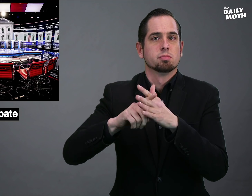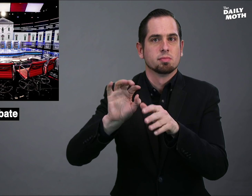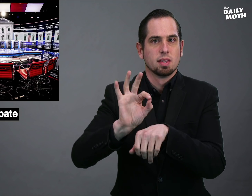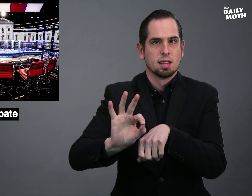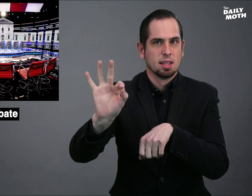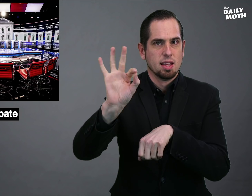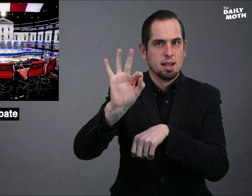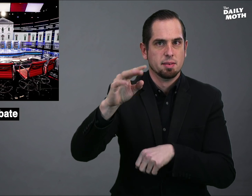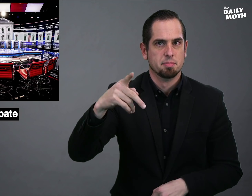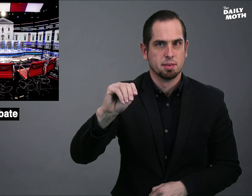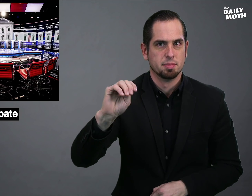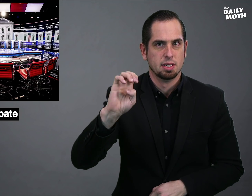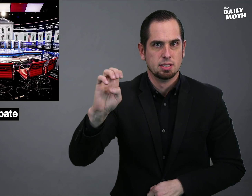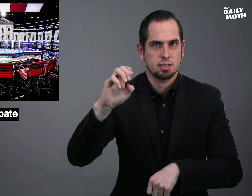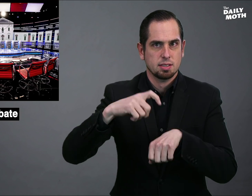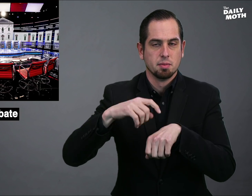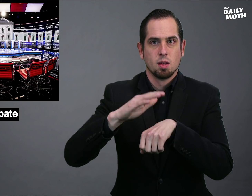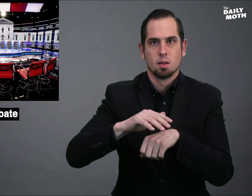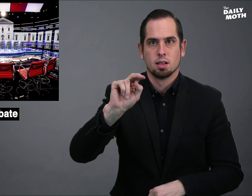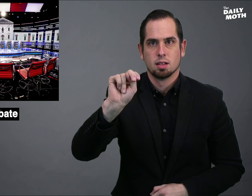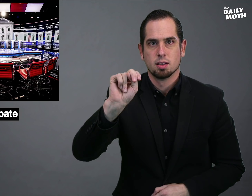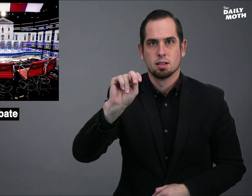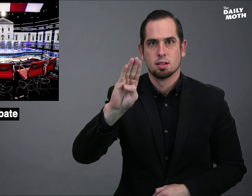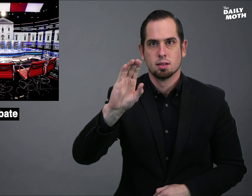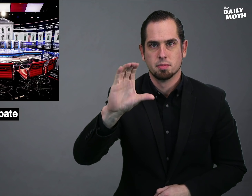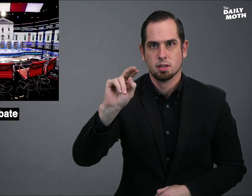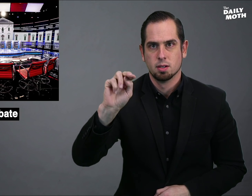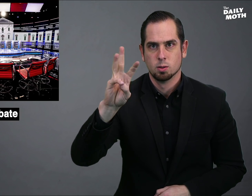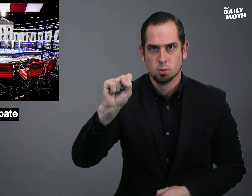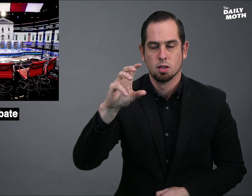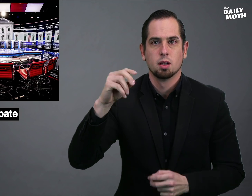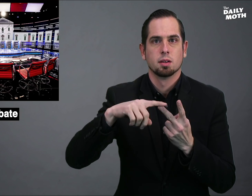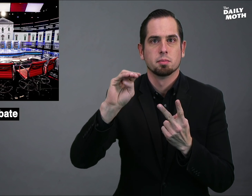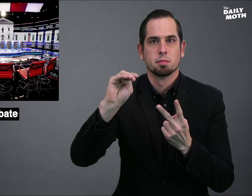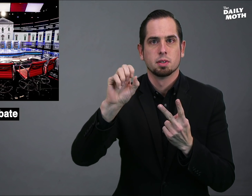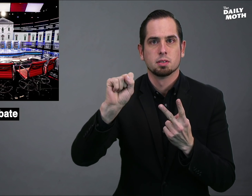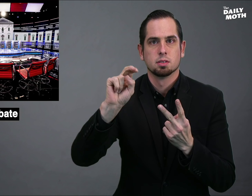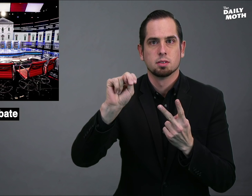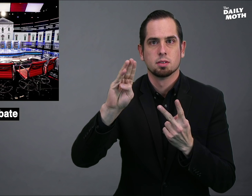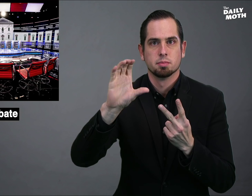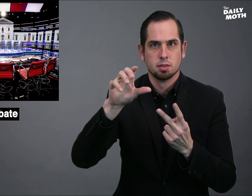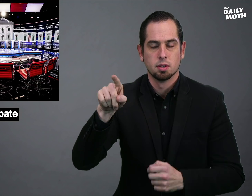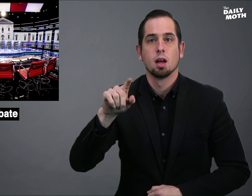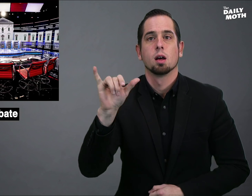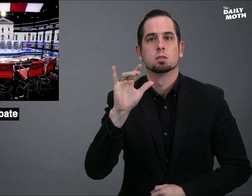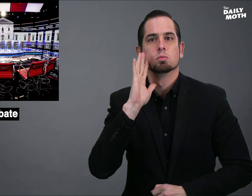It will start at 9 p.m. on NBC News and MSNBC.